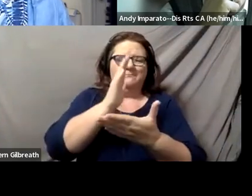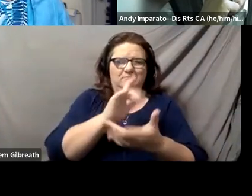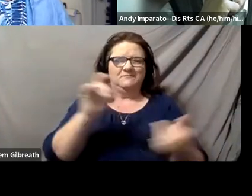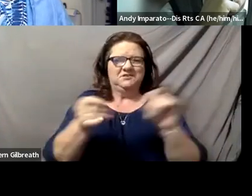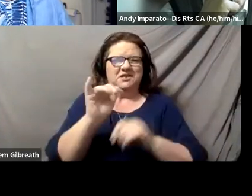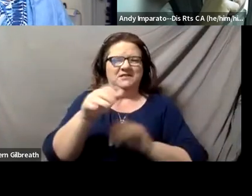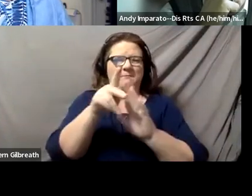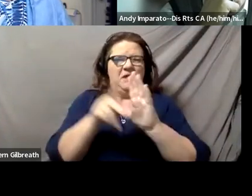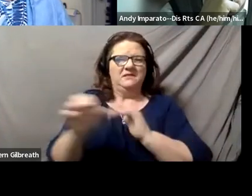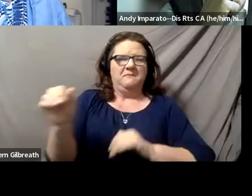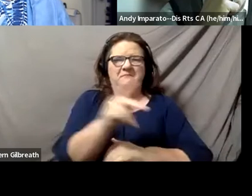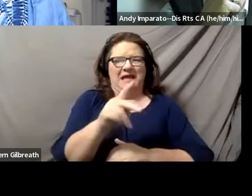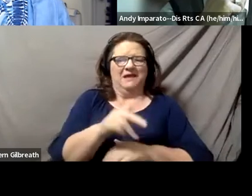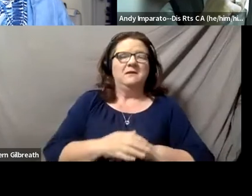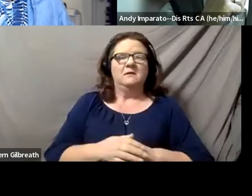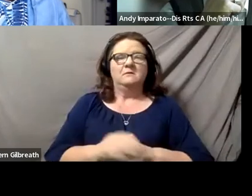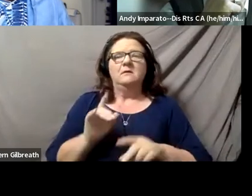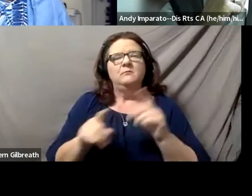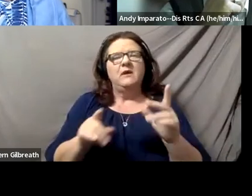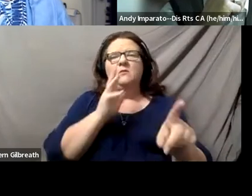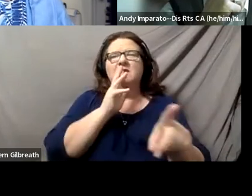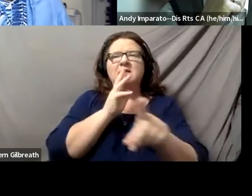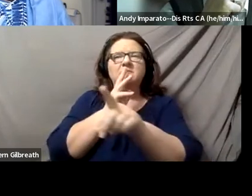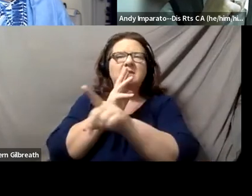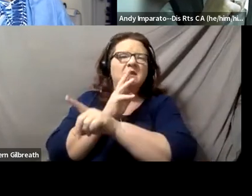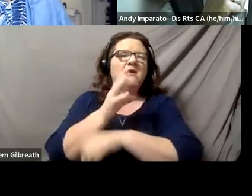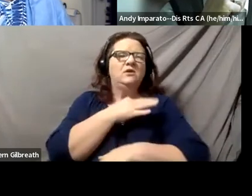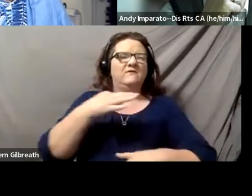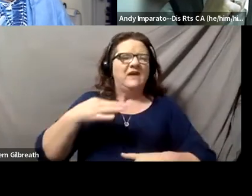But I think speaking to faculty, and staff, and students,